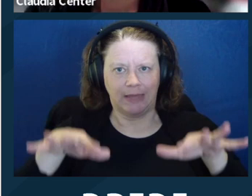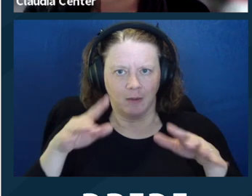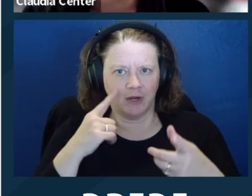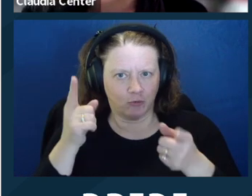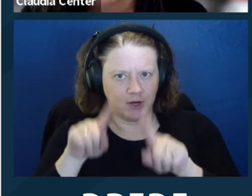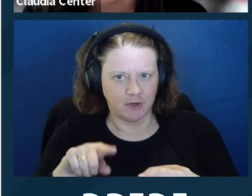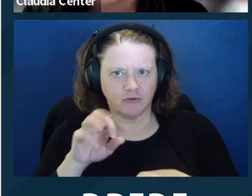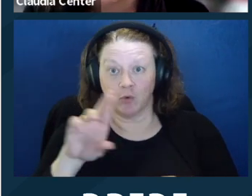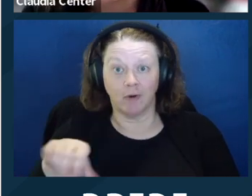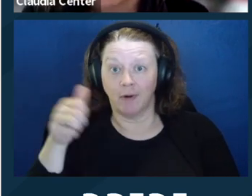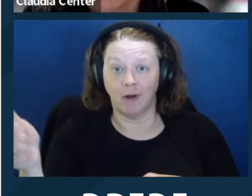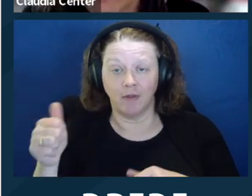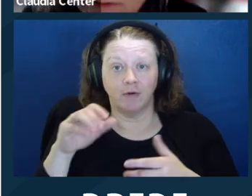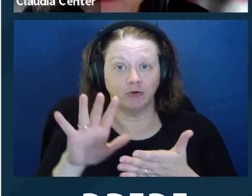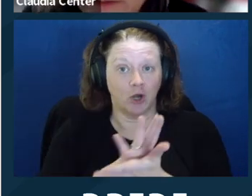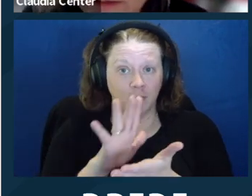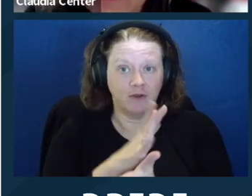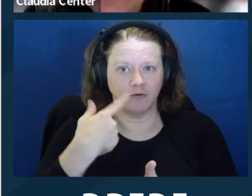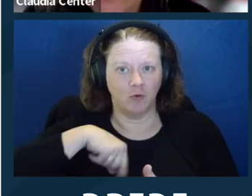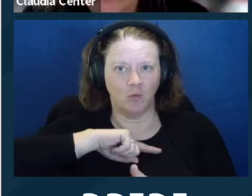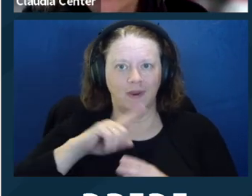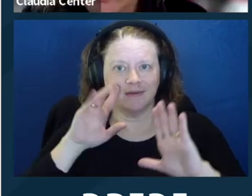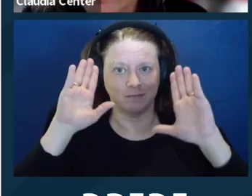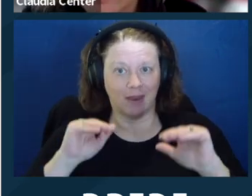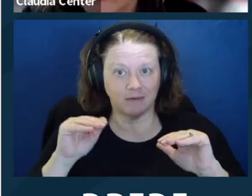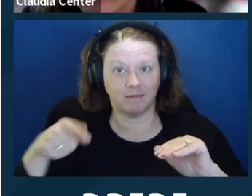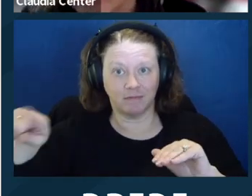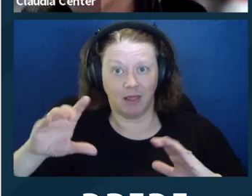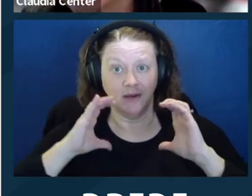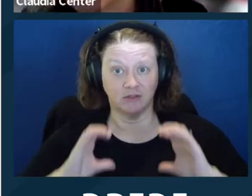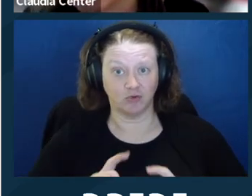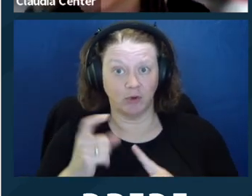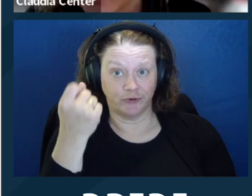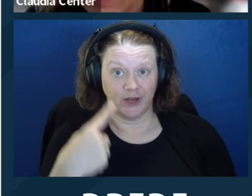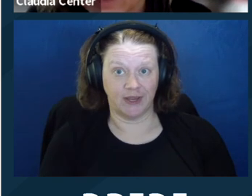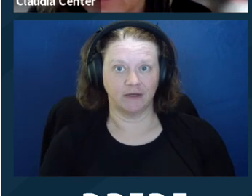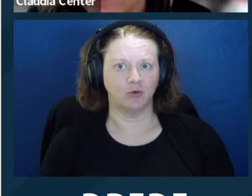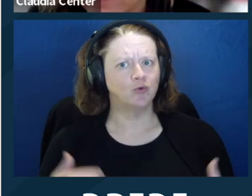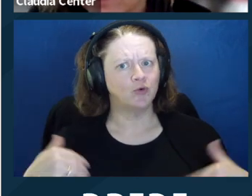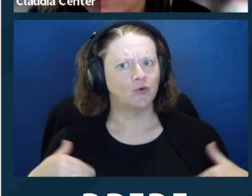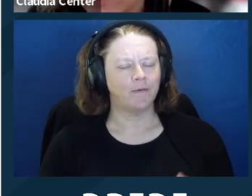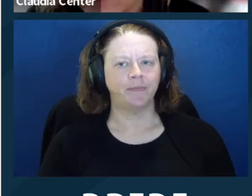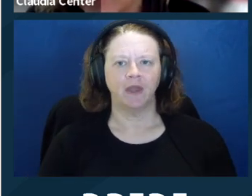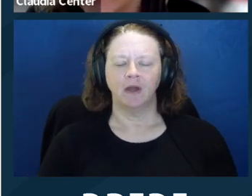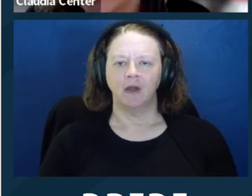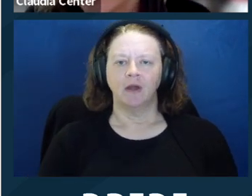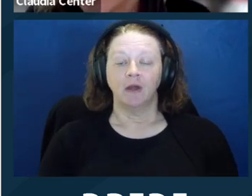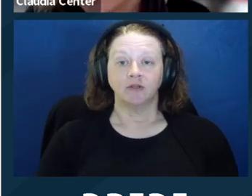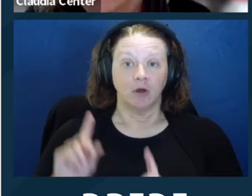So what we've done historically is to really work on rewriting documents into plain language